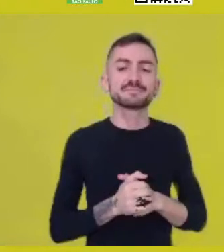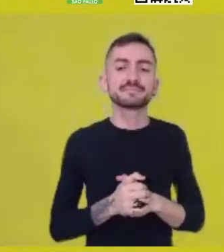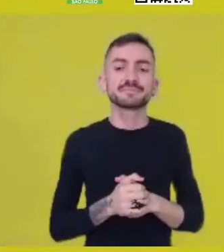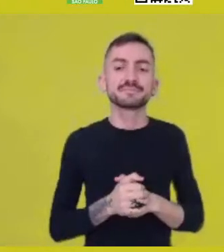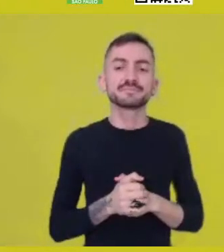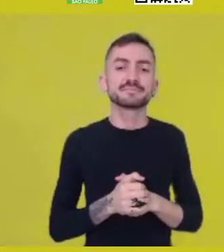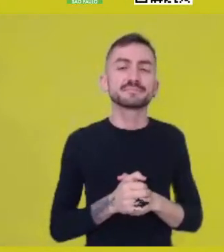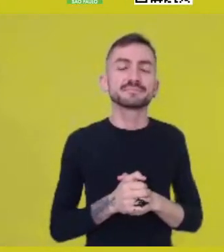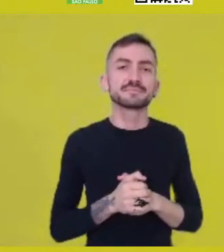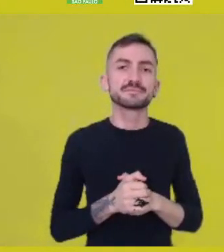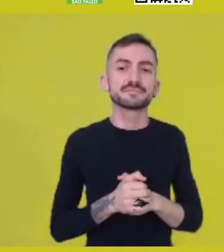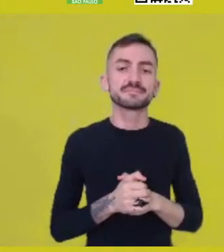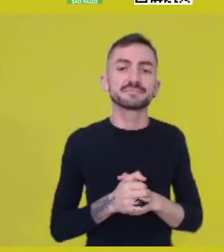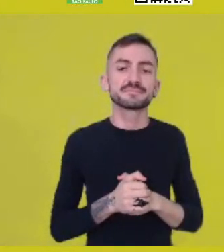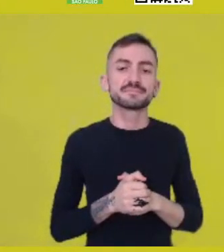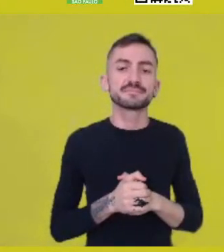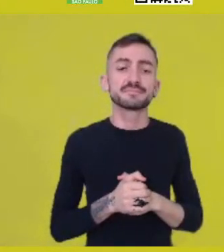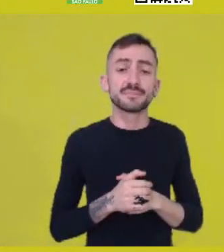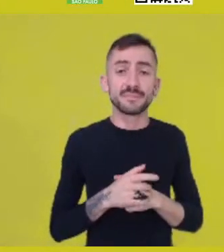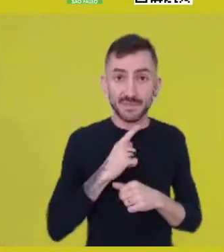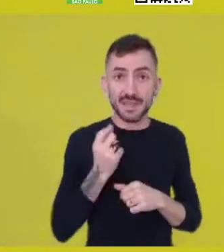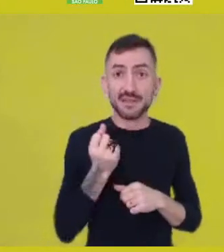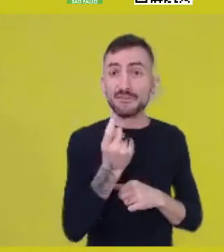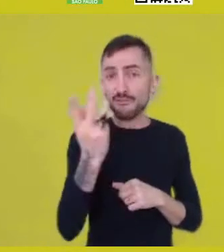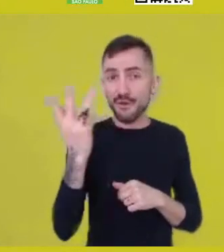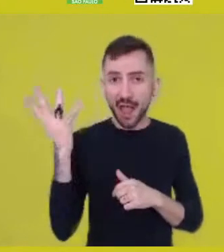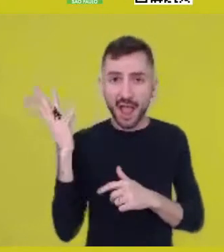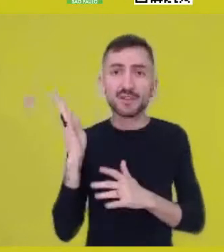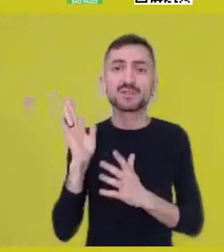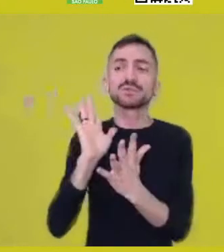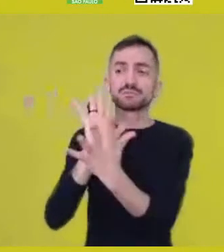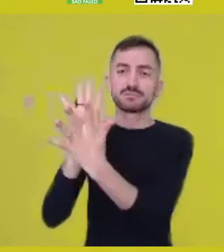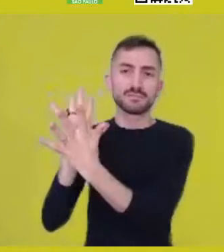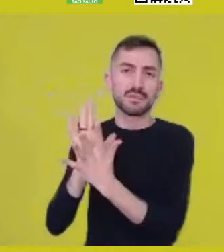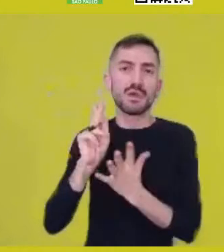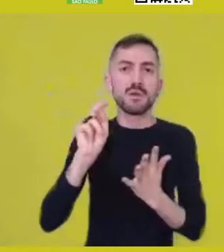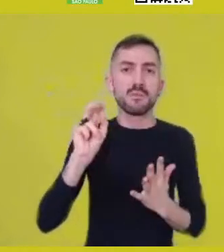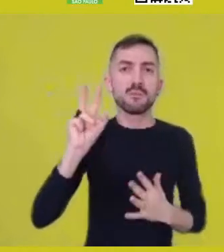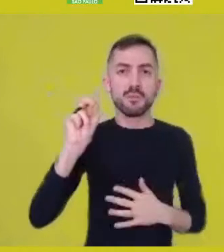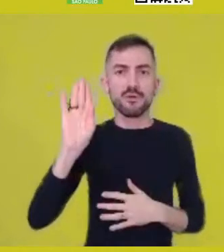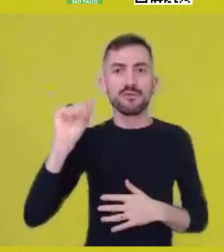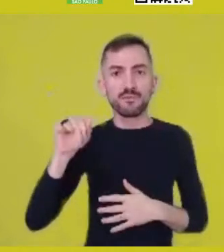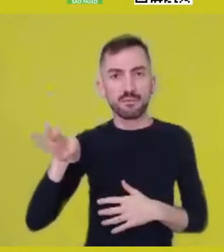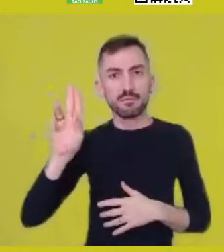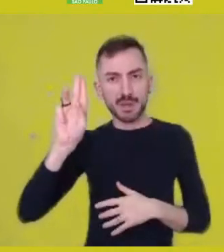in many Bantu people and also outside that pluriverse,